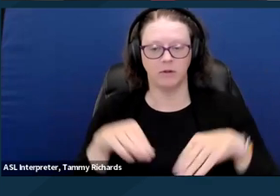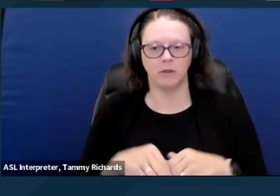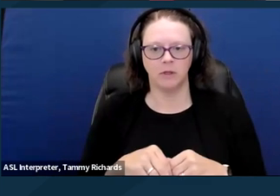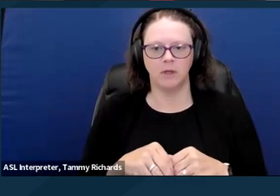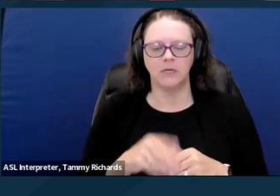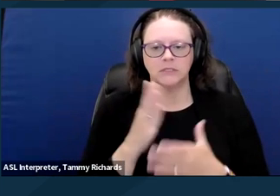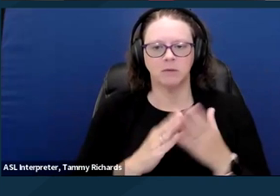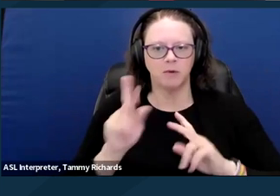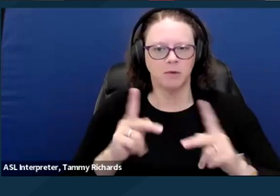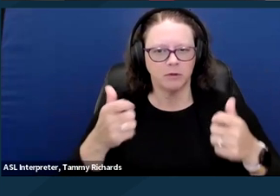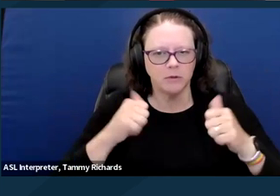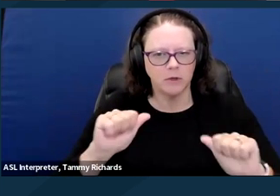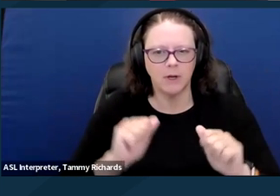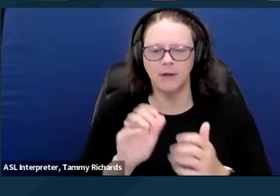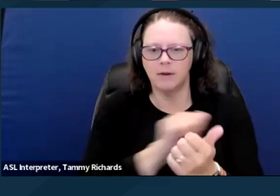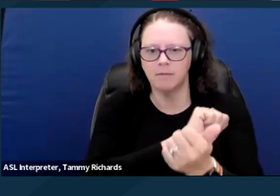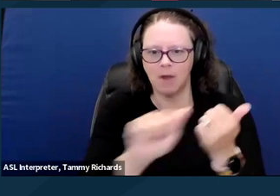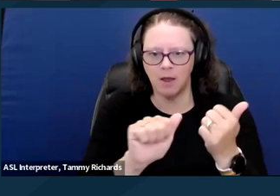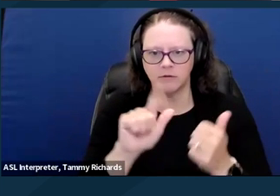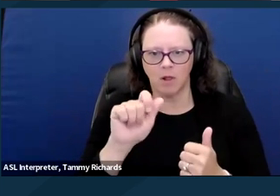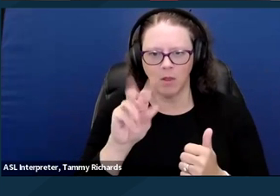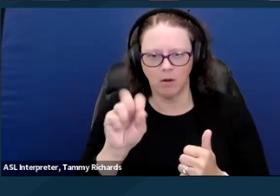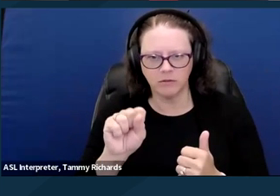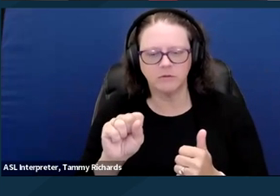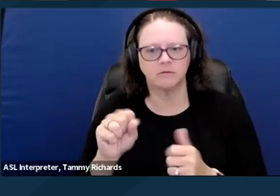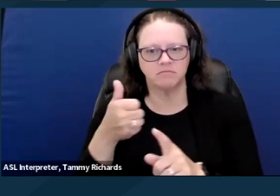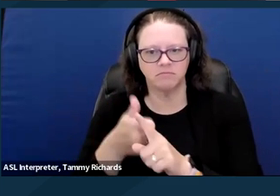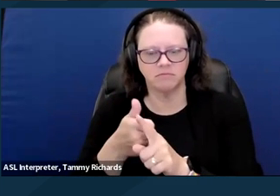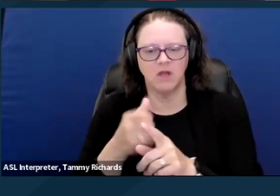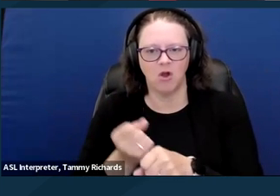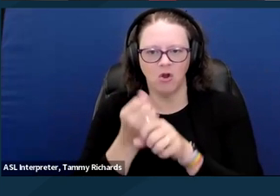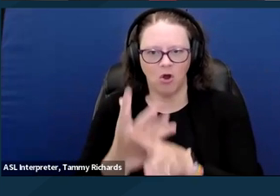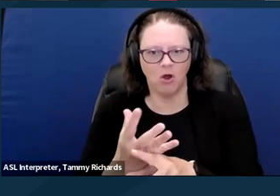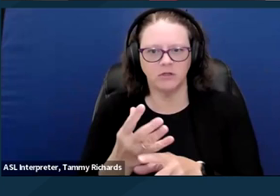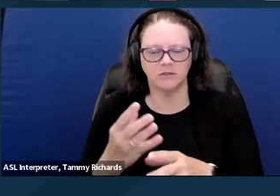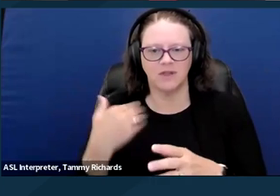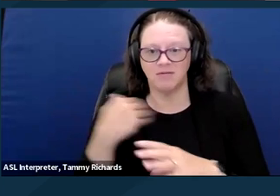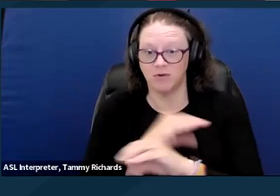that would criminalize homelessness and lower the bar for involuntary treatment or commitment.